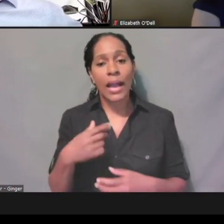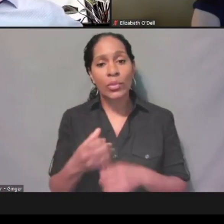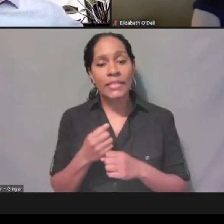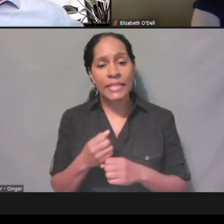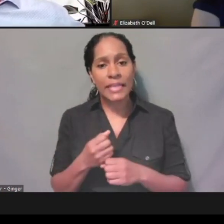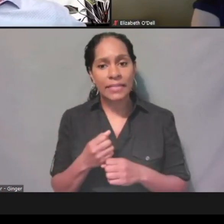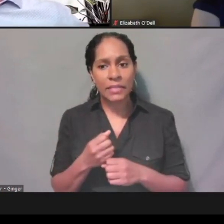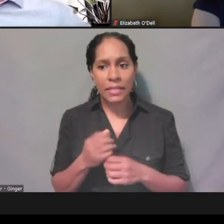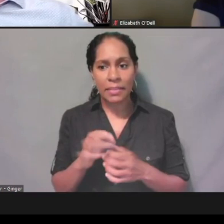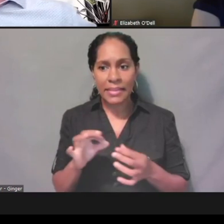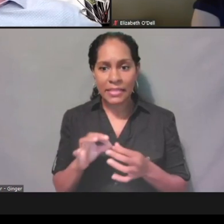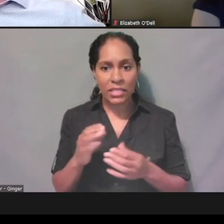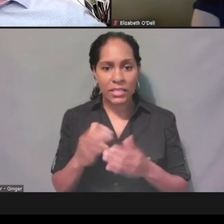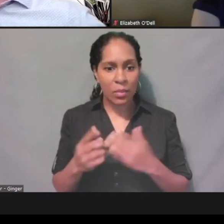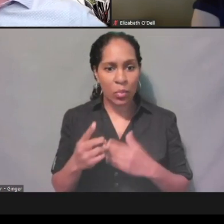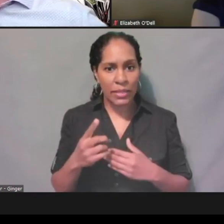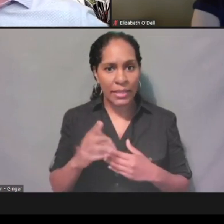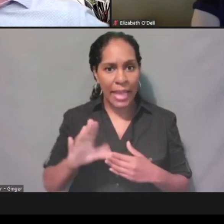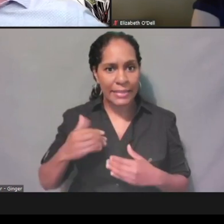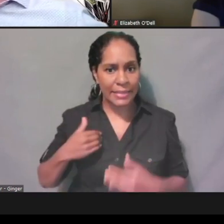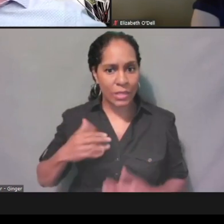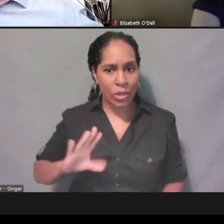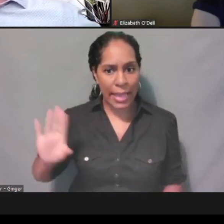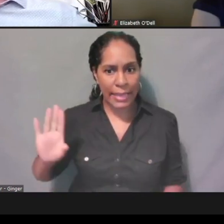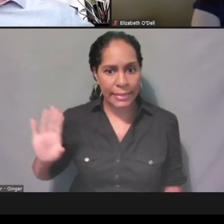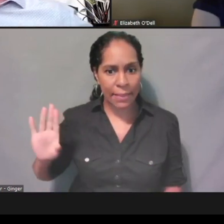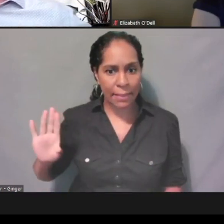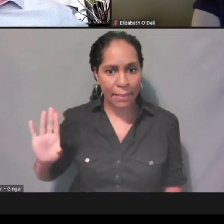but I cannot see it on my end. Oh wait, here we go.